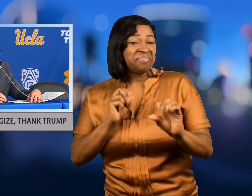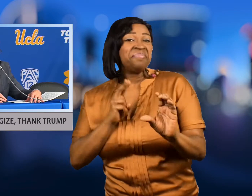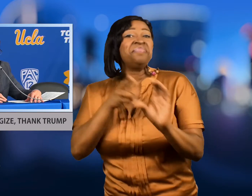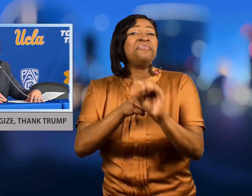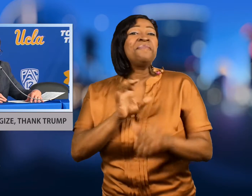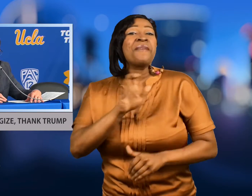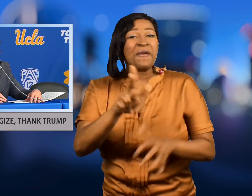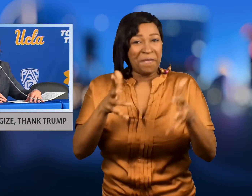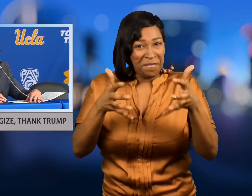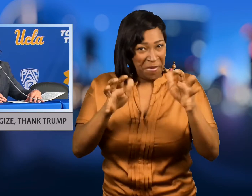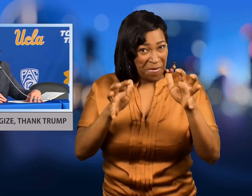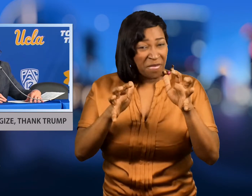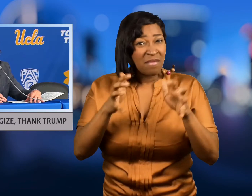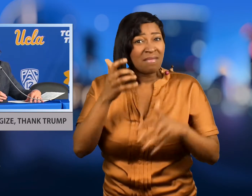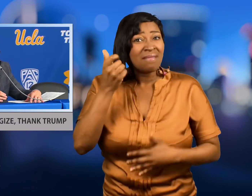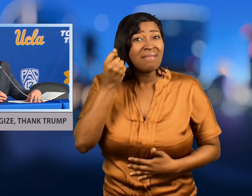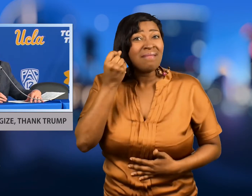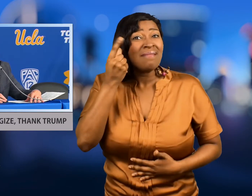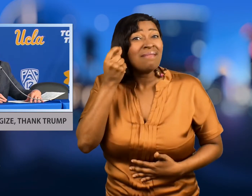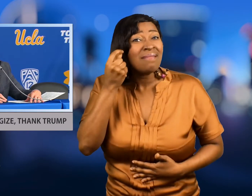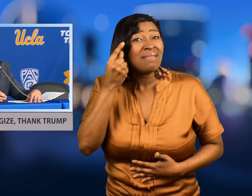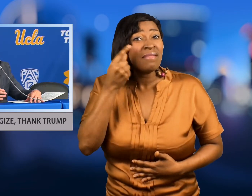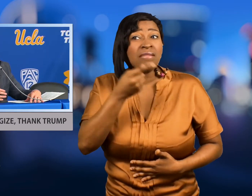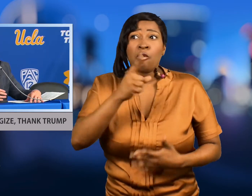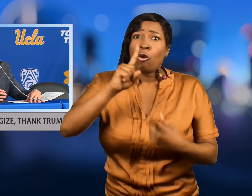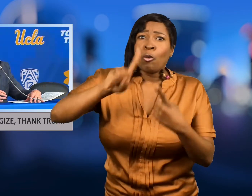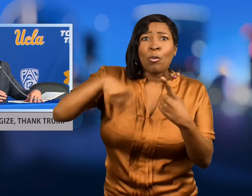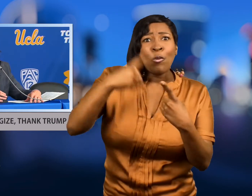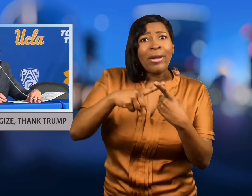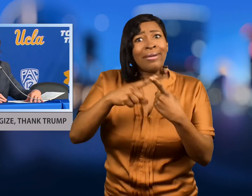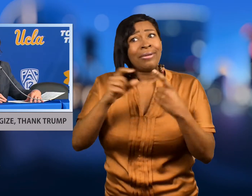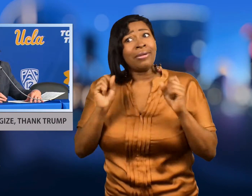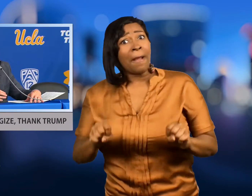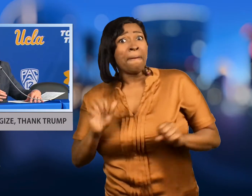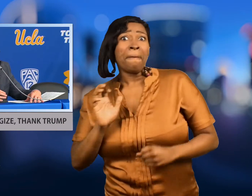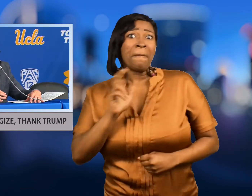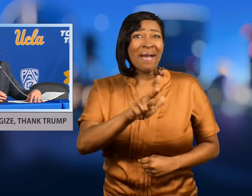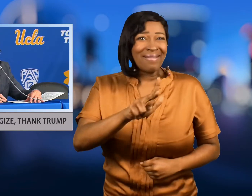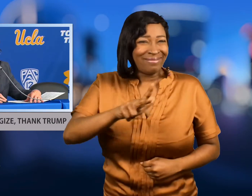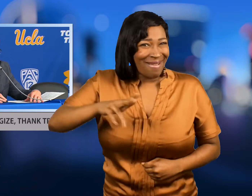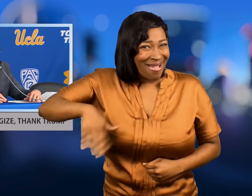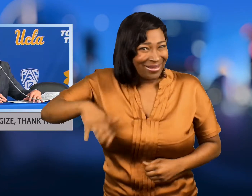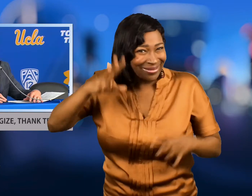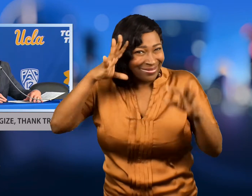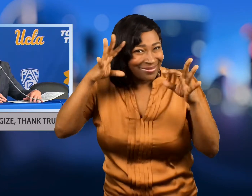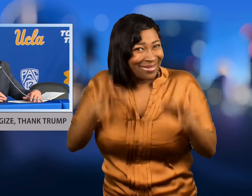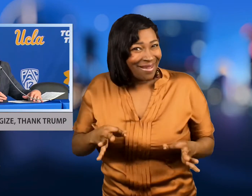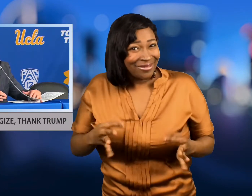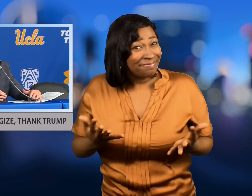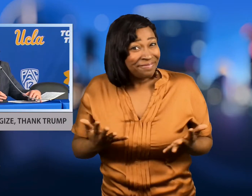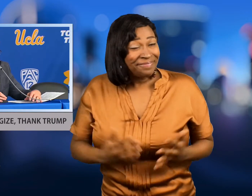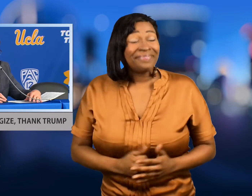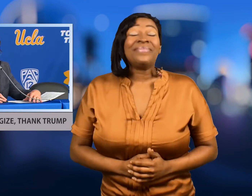rejoin the team but that timeline has not been determined.